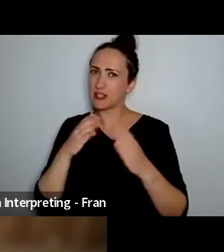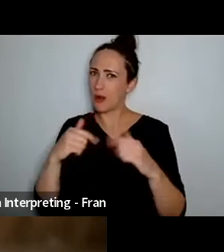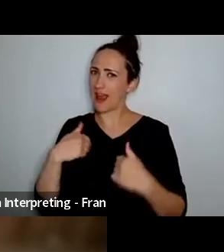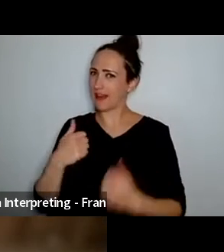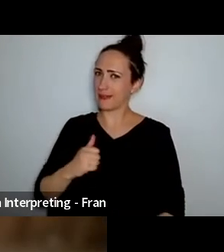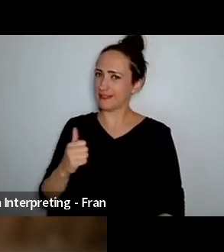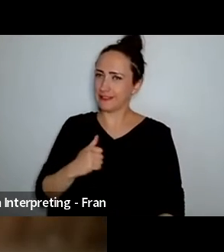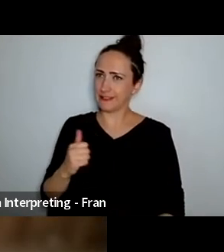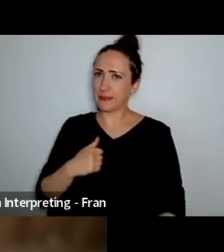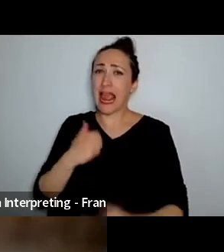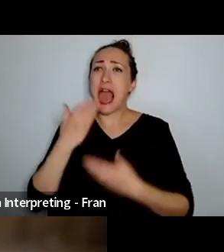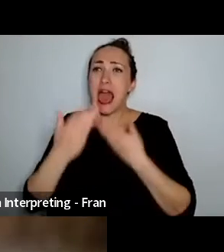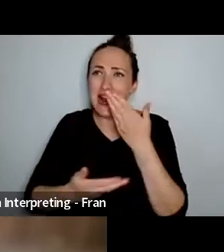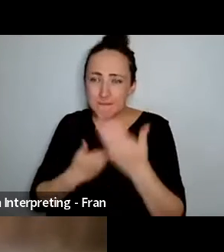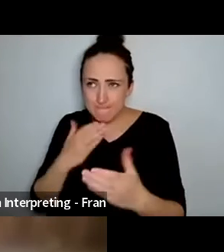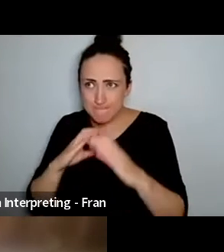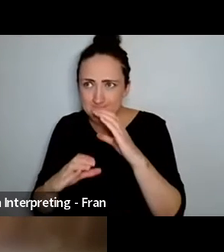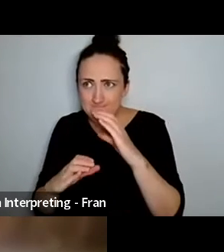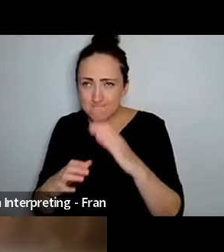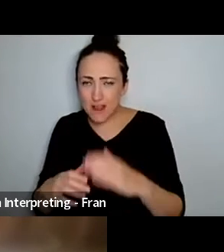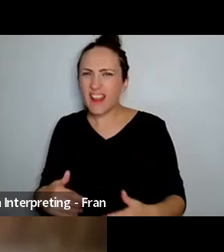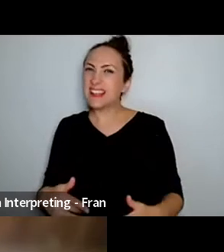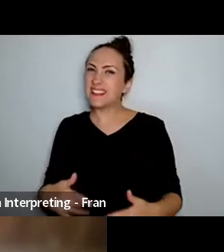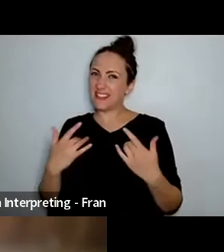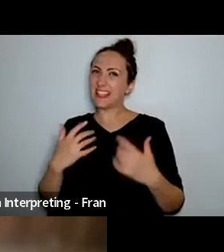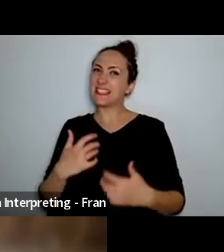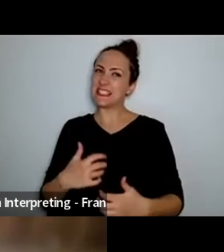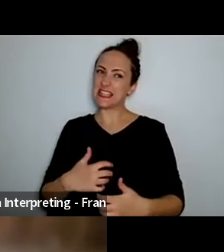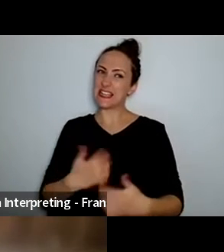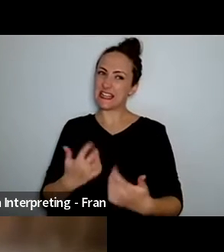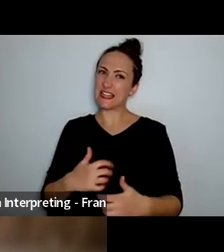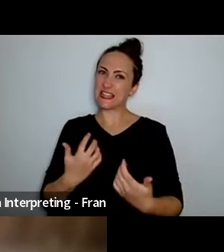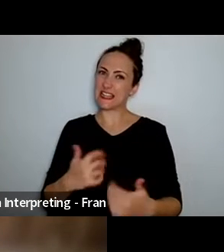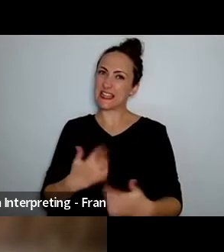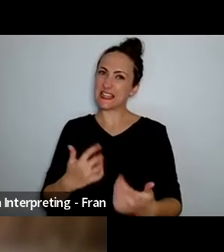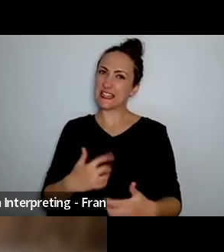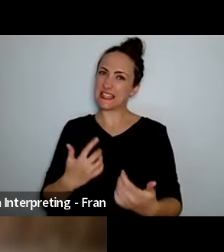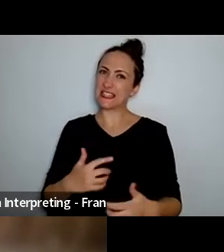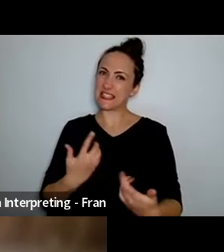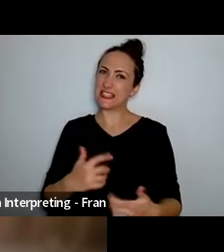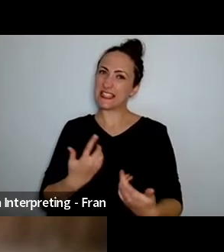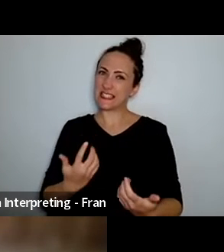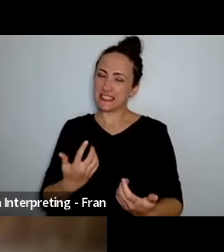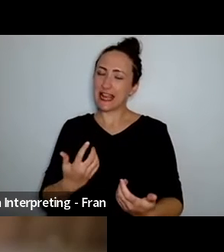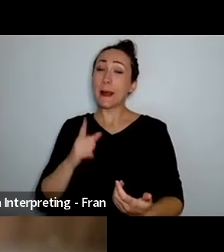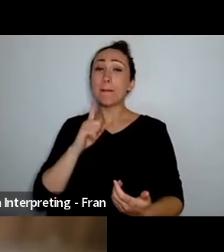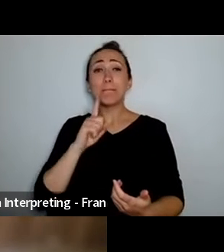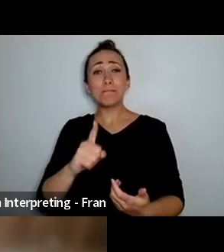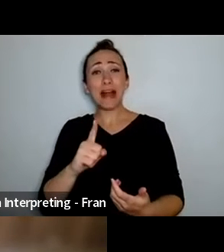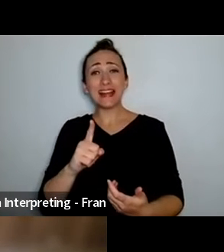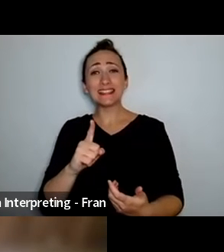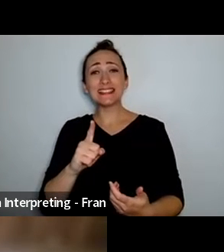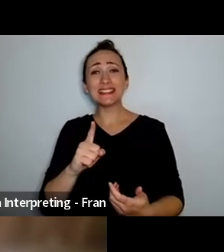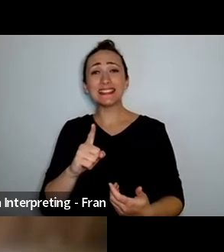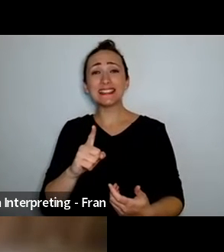which can be frustrating uh yeah but yeah but also but also you know by by working that idea